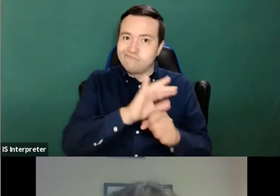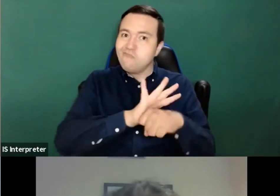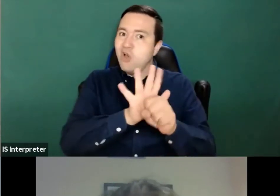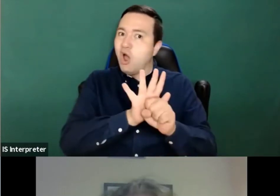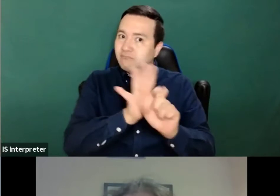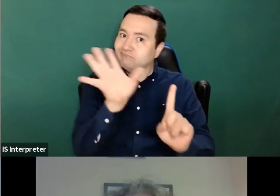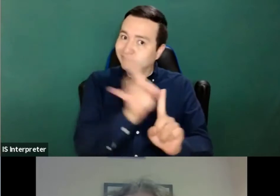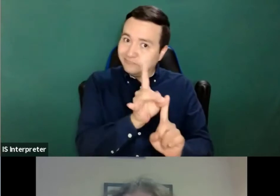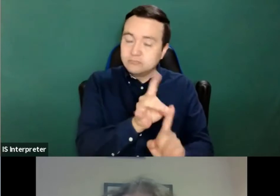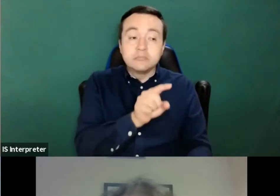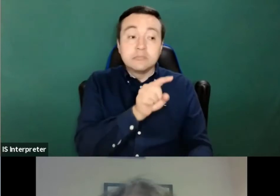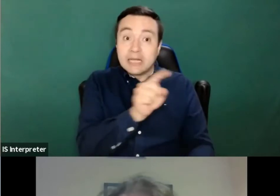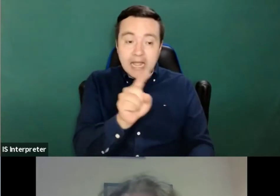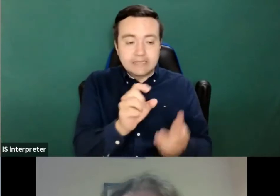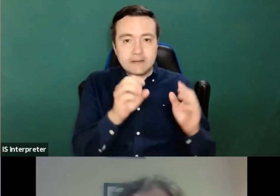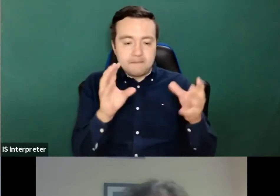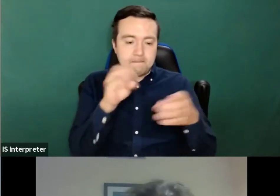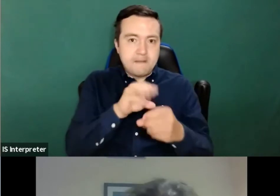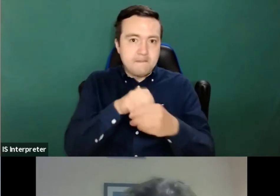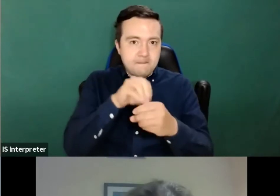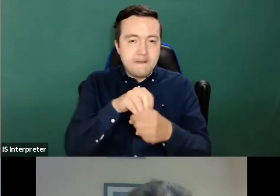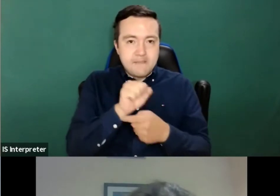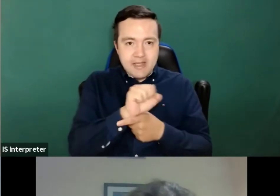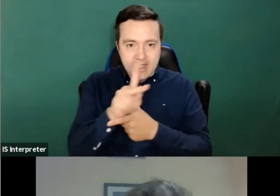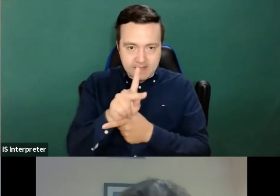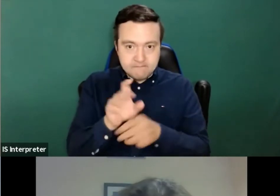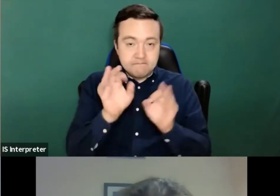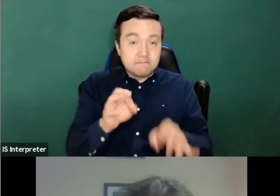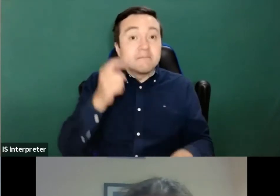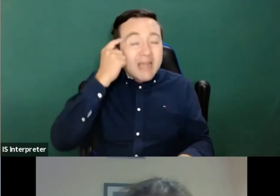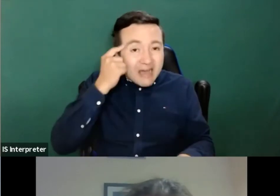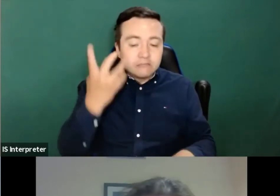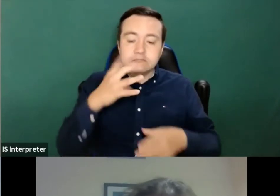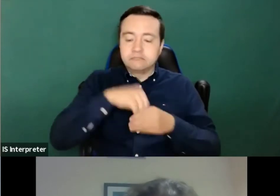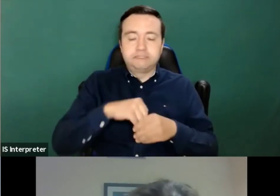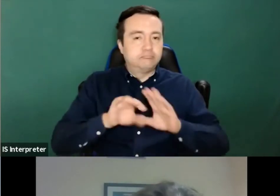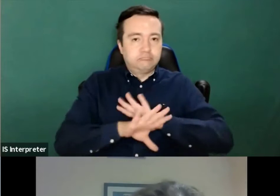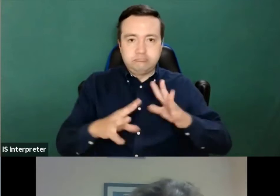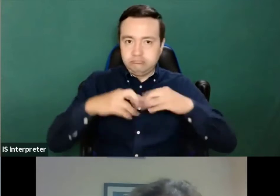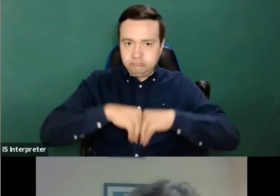Use was meant to be anonymous, secure, confidential and voluntary.